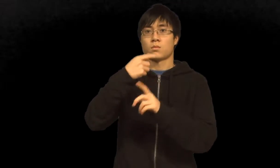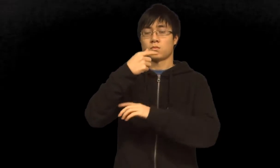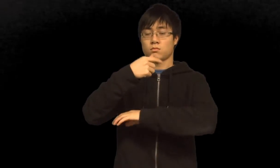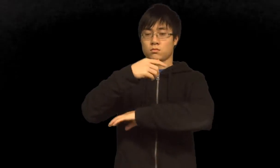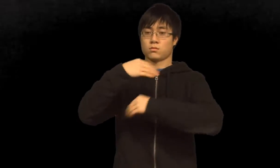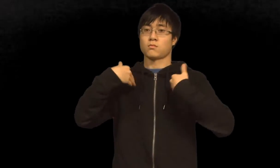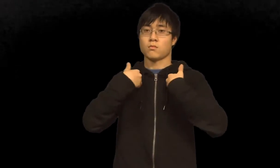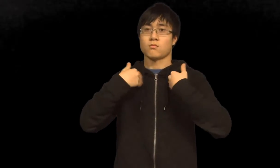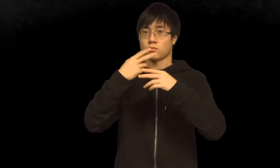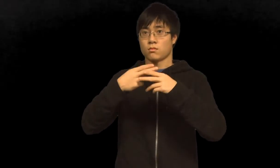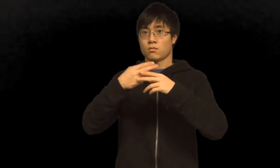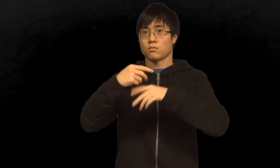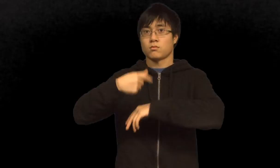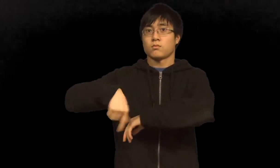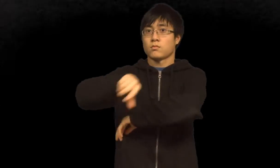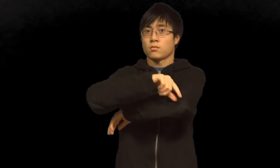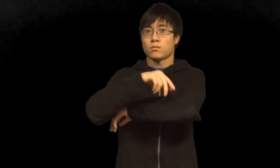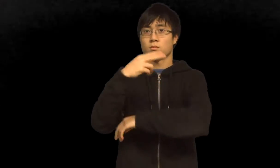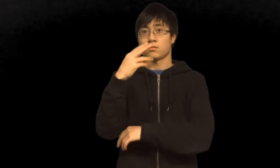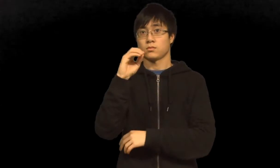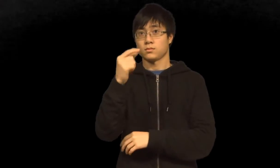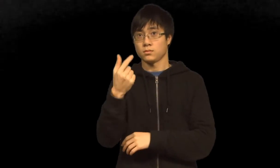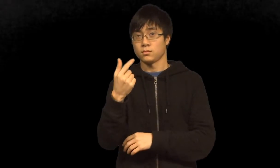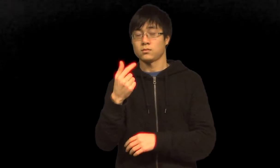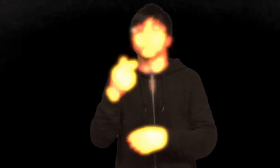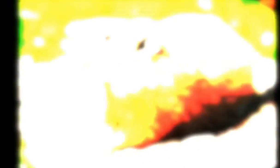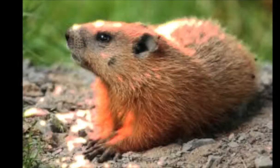It's when this animal called groundhog